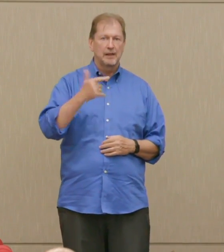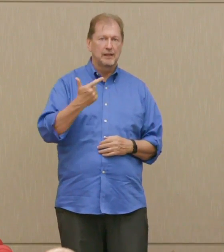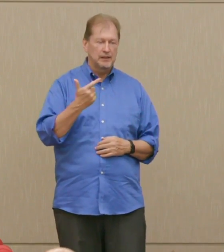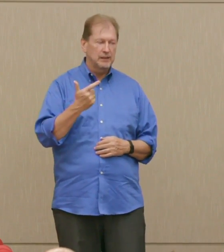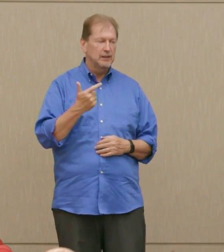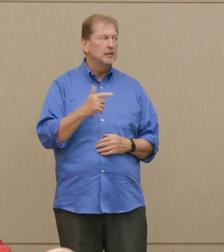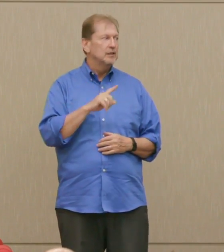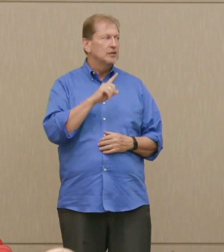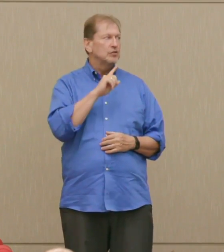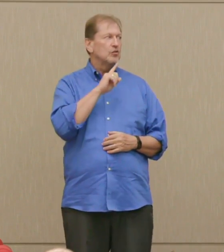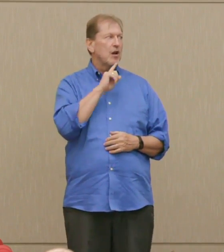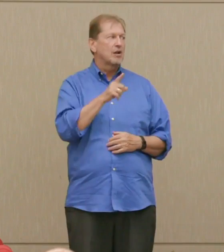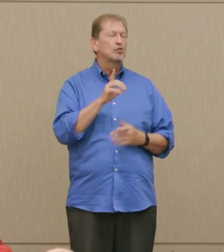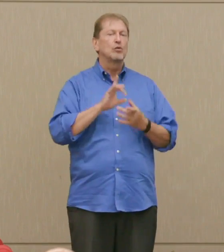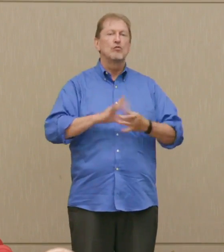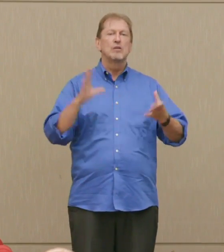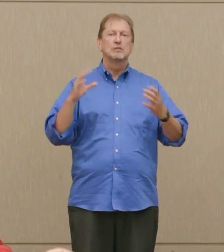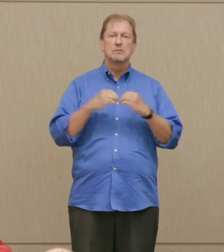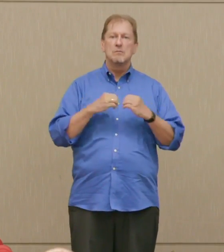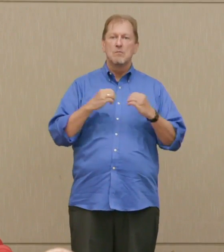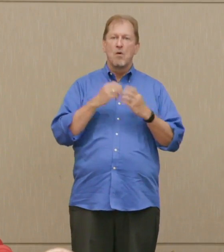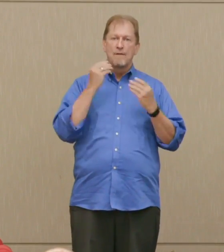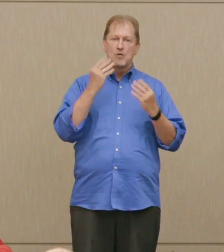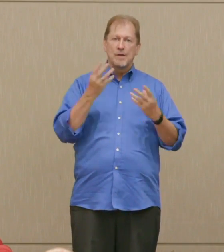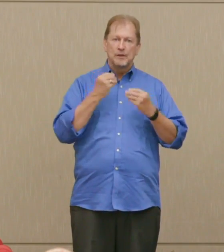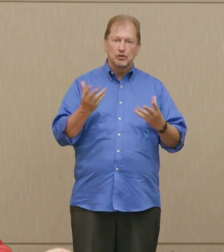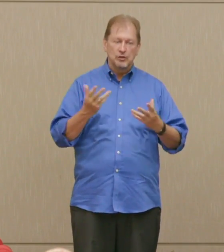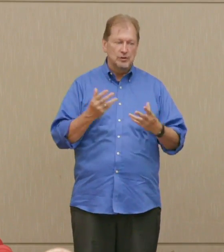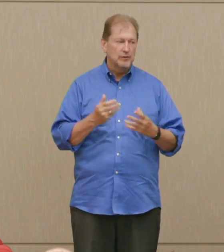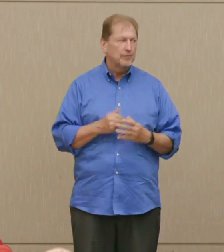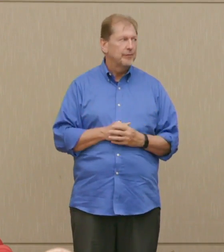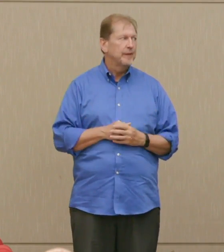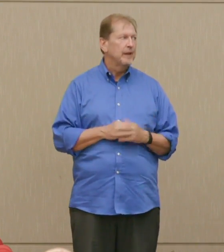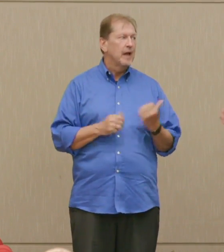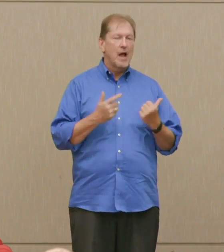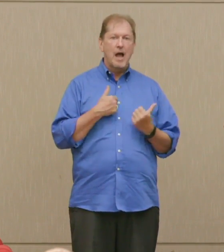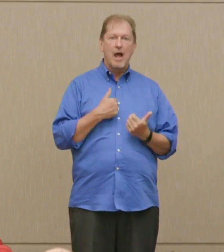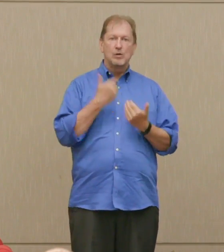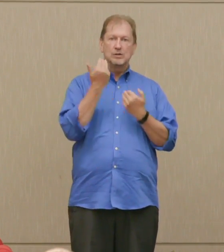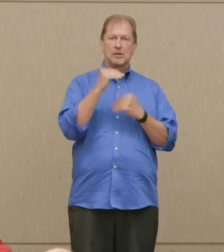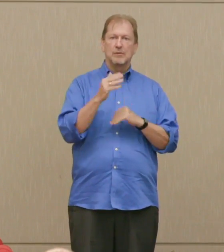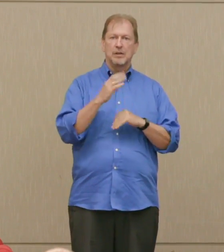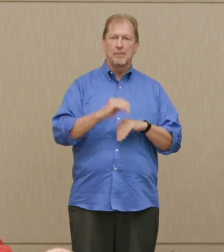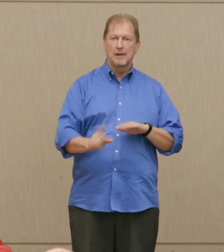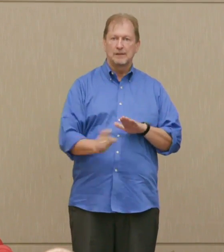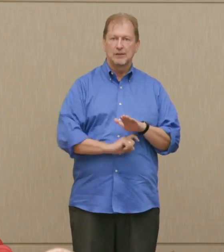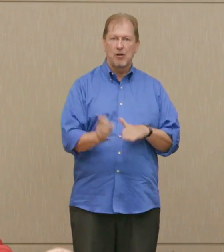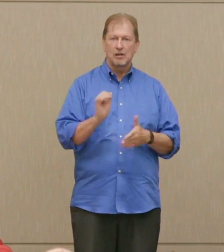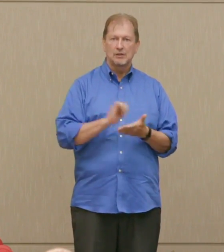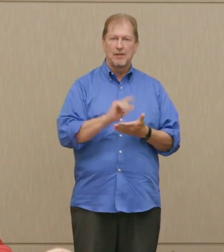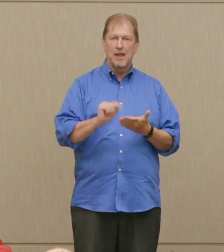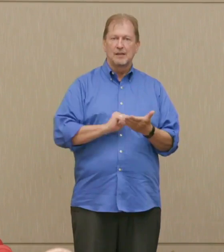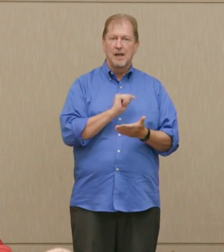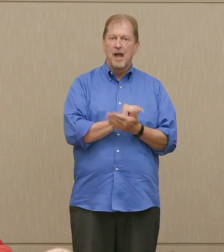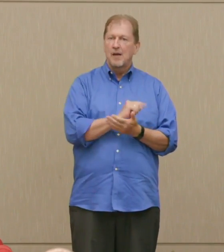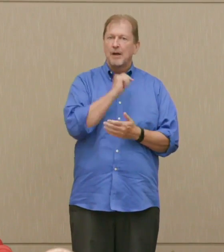She actually released a lot more in the digital era. I was limited by Xerox at the time and I couldn't have done that without a Xerox machine.